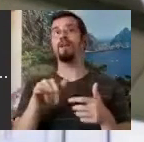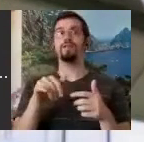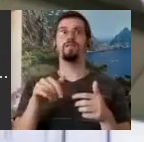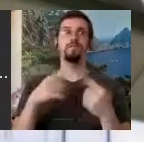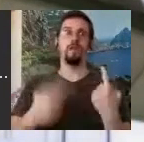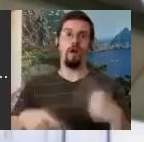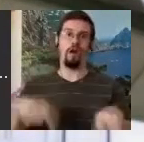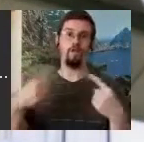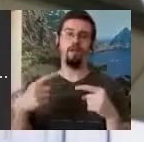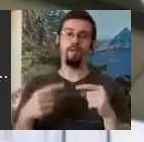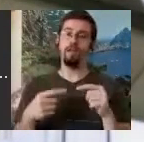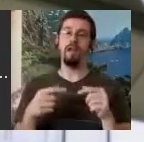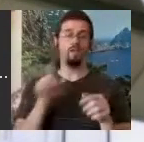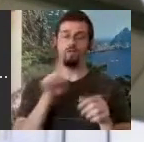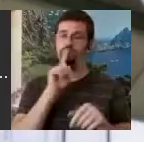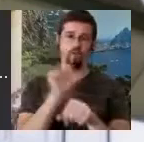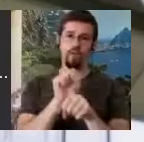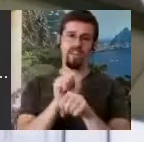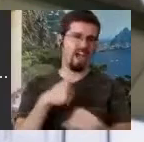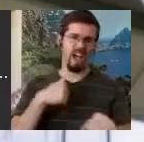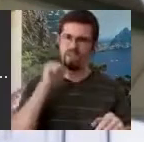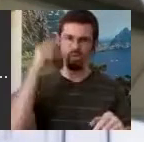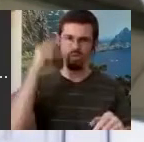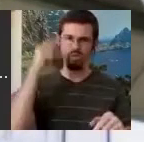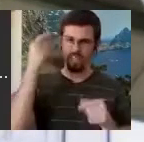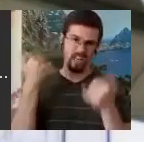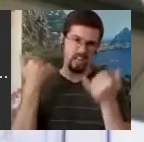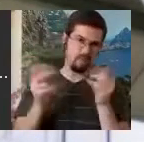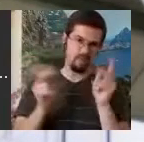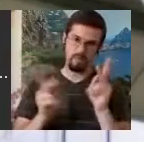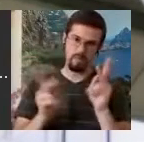don't think anybody wants to change back now. Even if there were some benefits to